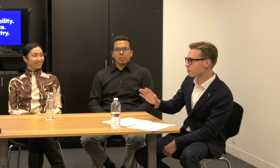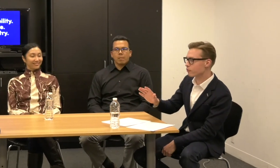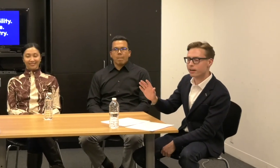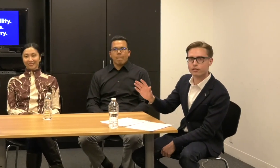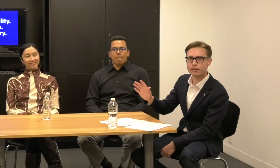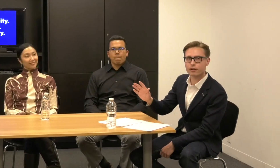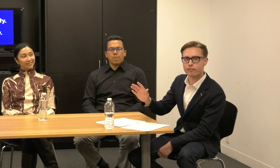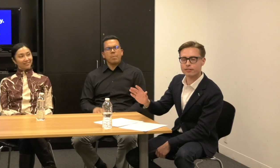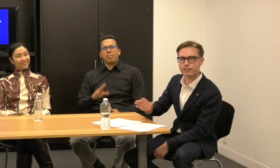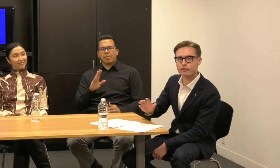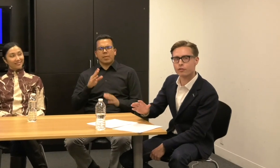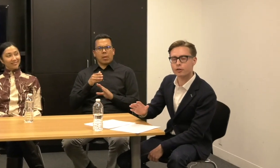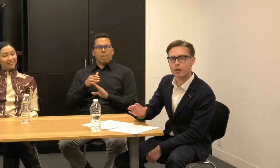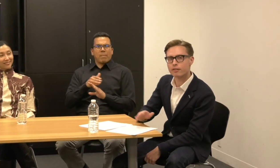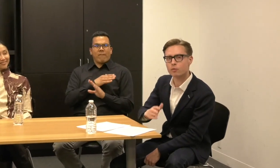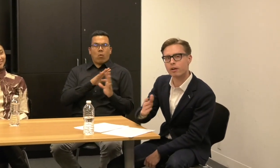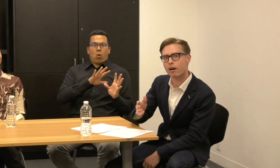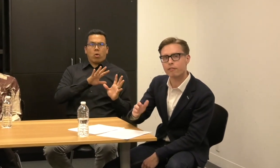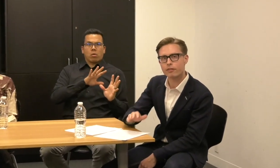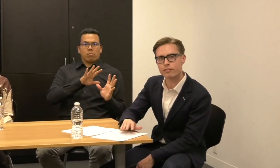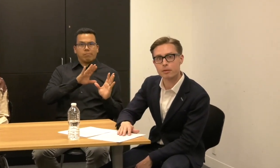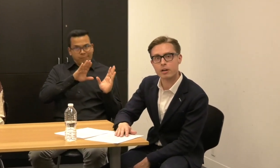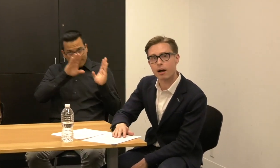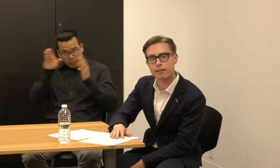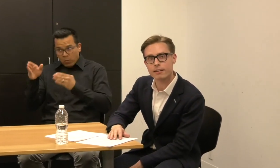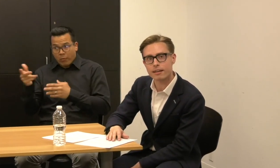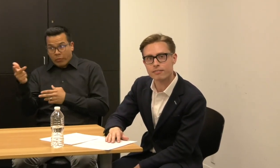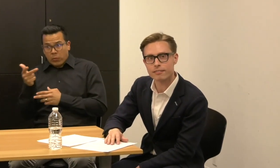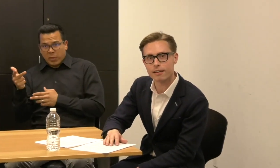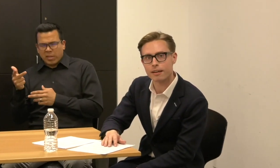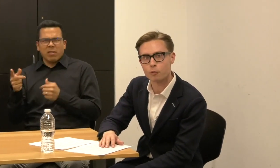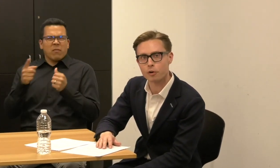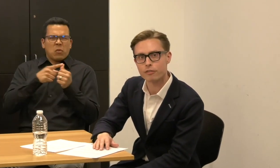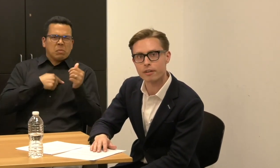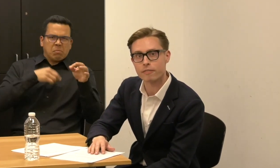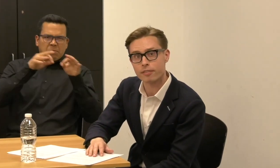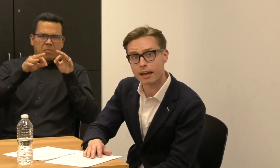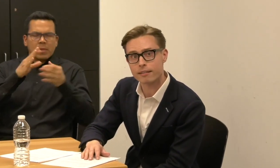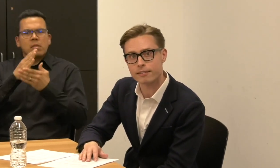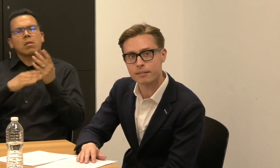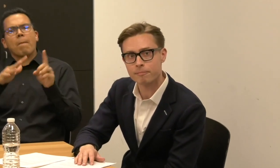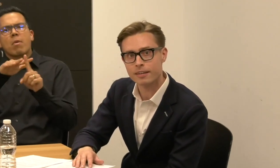First, before I turn it over to this group, I just want to offer some context and words of thanks.